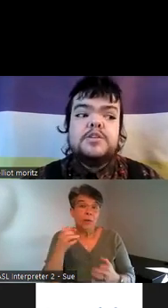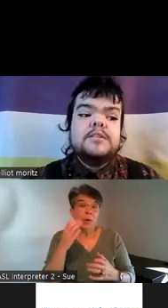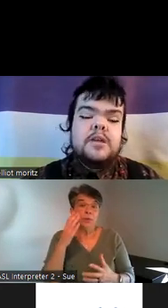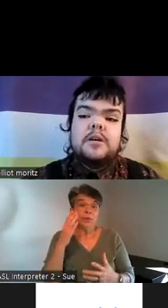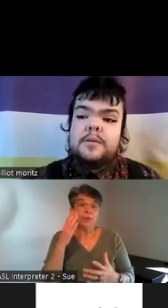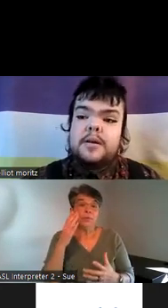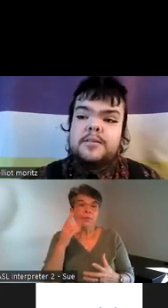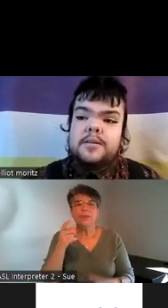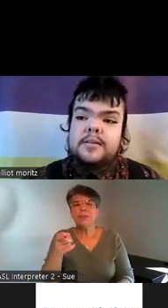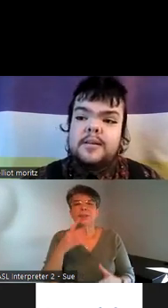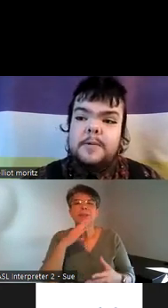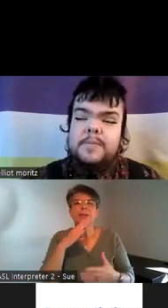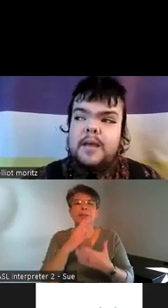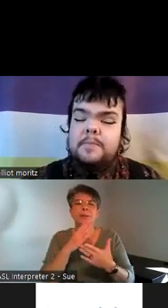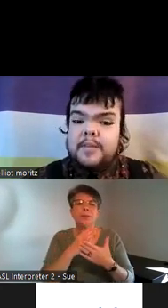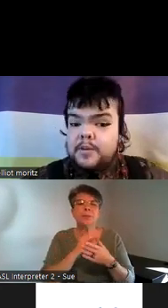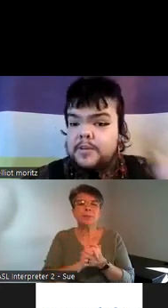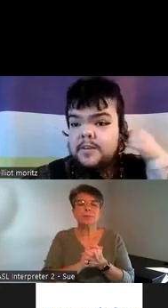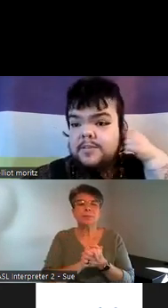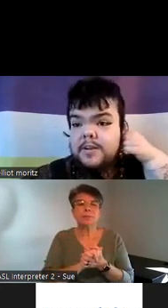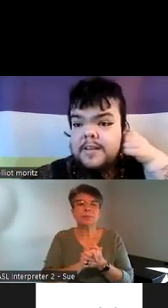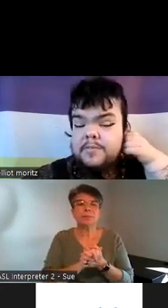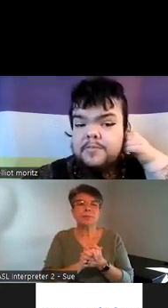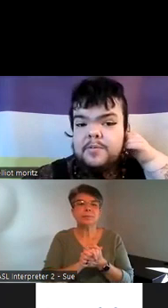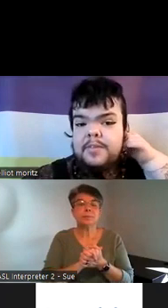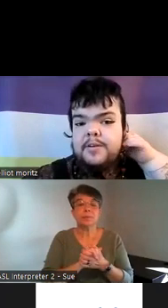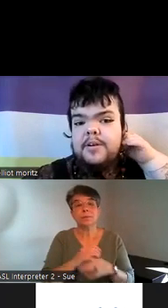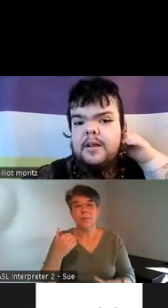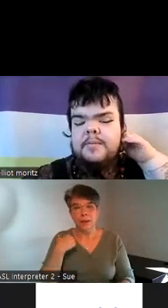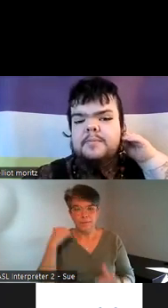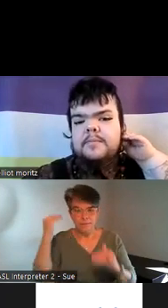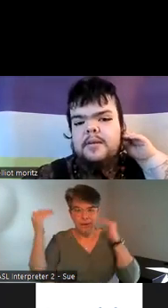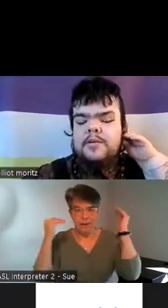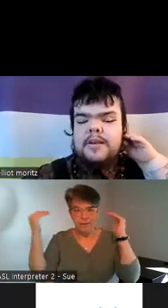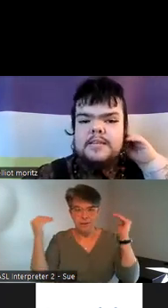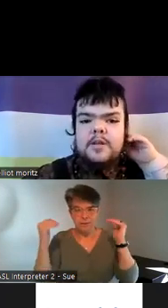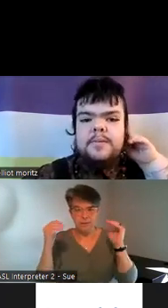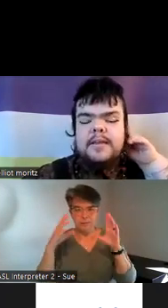she does talk about adult um like there is adult content for within her not like crazy adult but